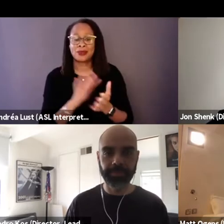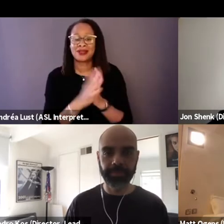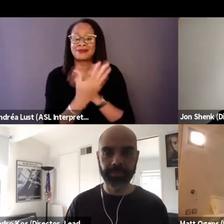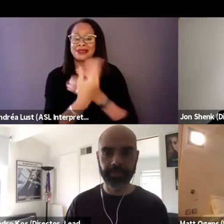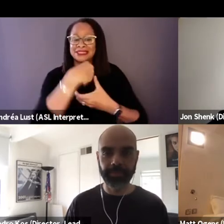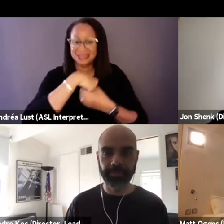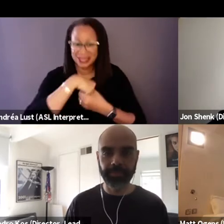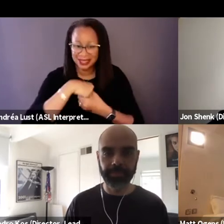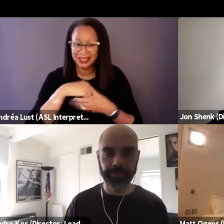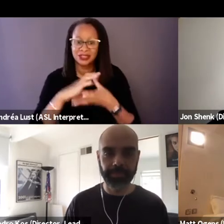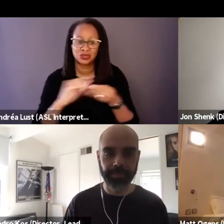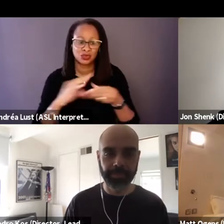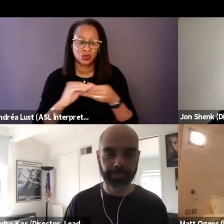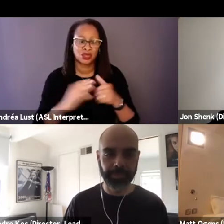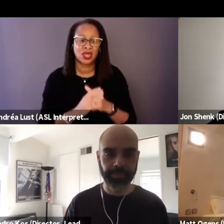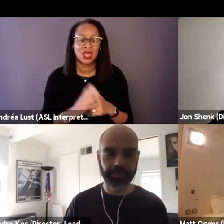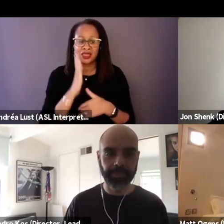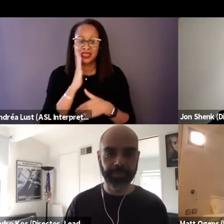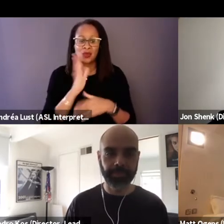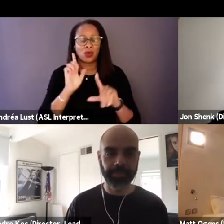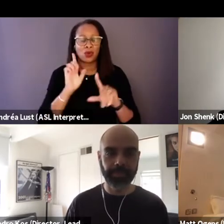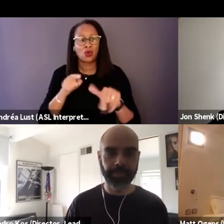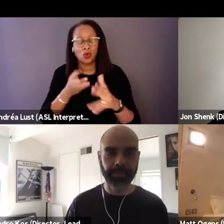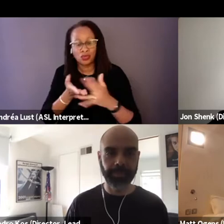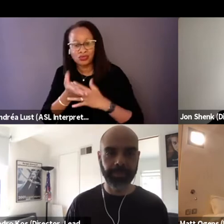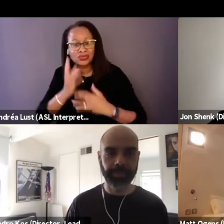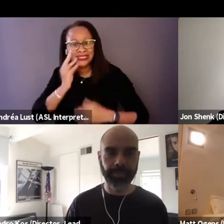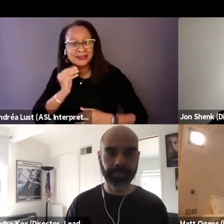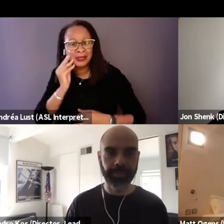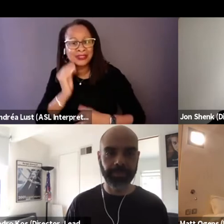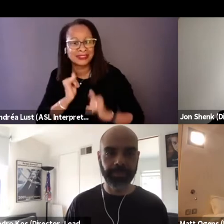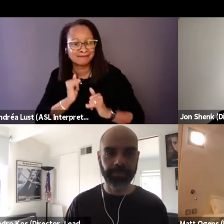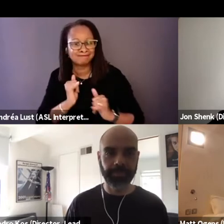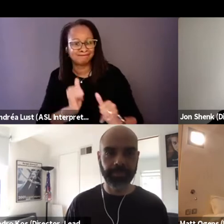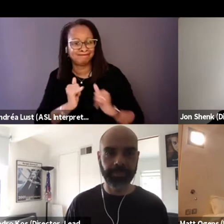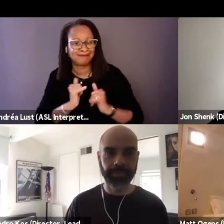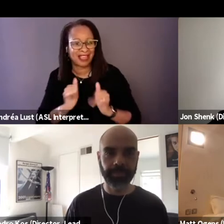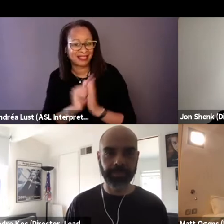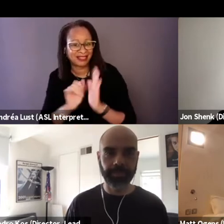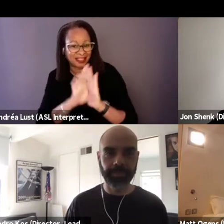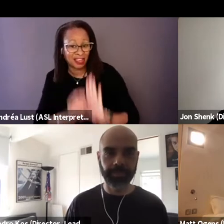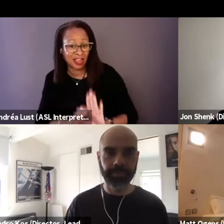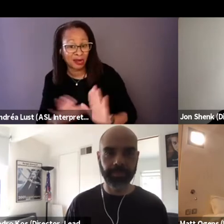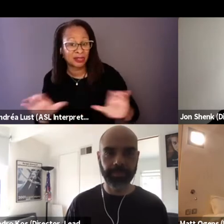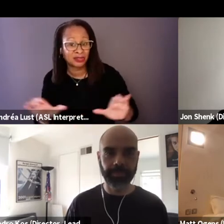That they will go through the experience that our characters are going through the film